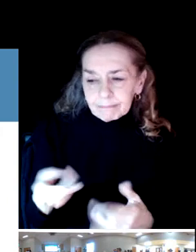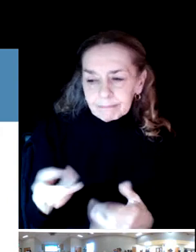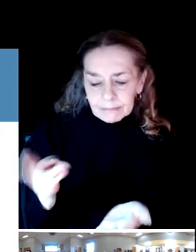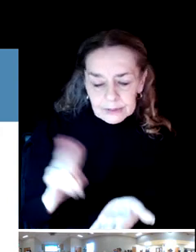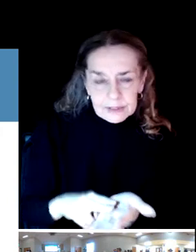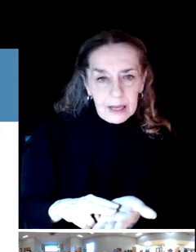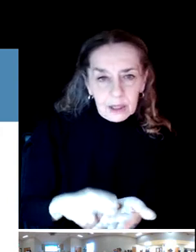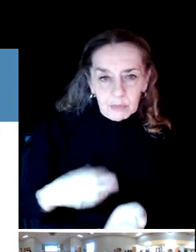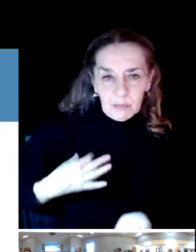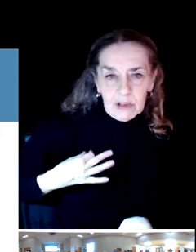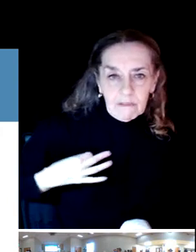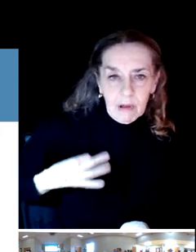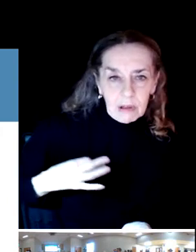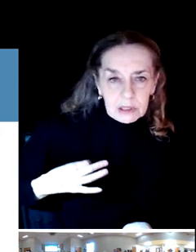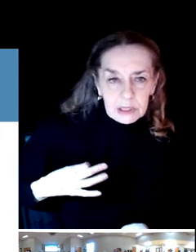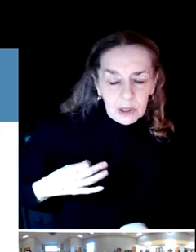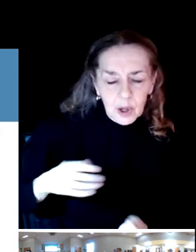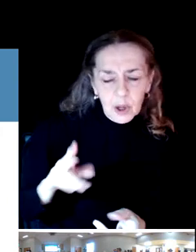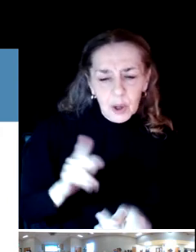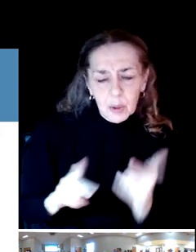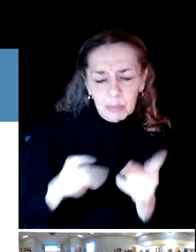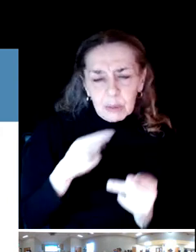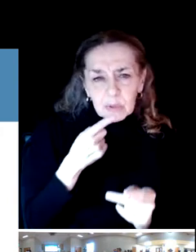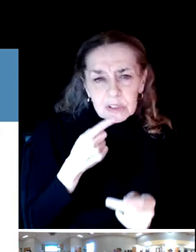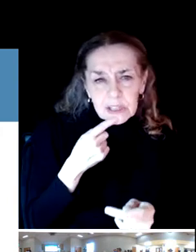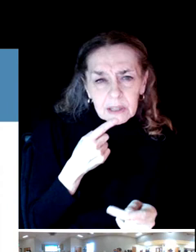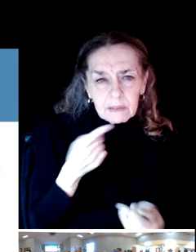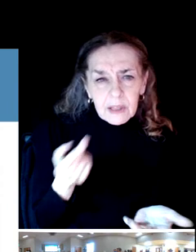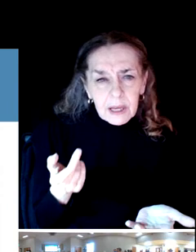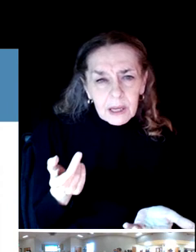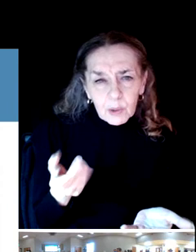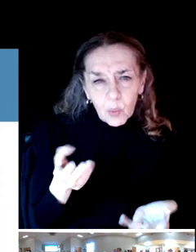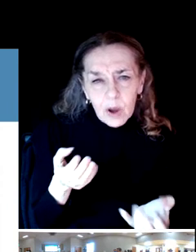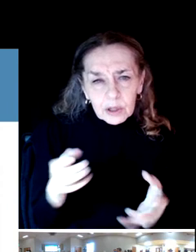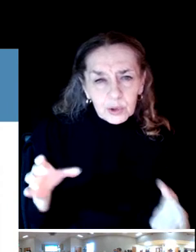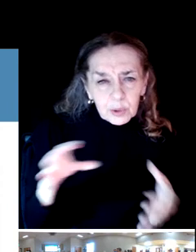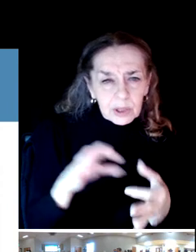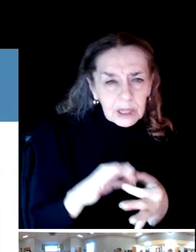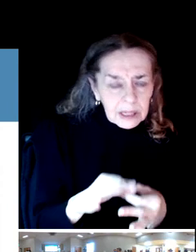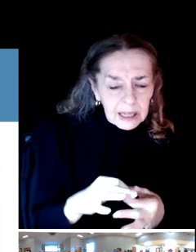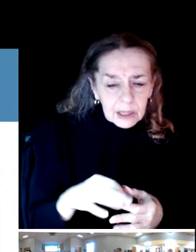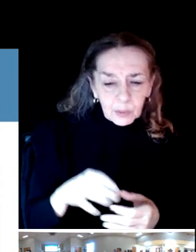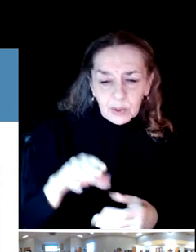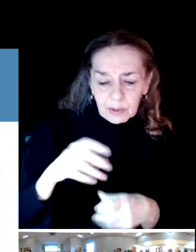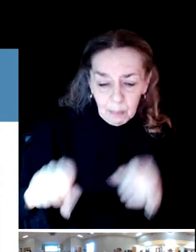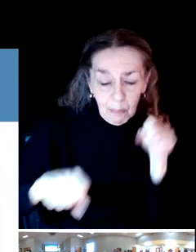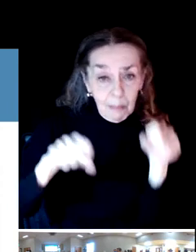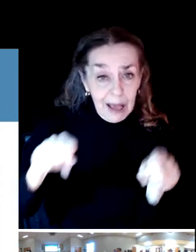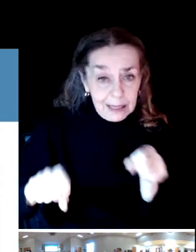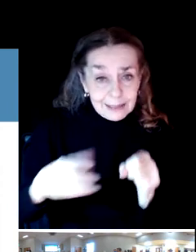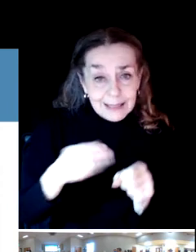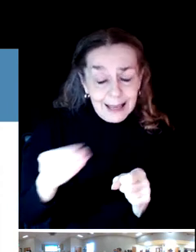And folks told us they wanted to connect on their with their bikes on the trails. And this isn't unusual.